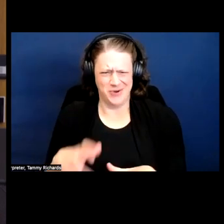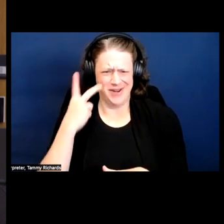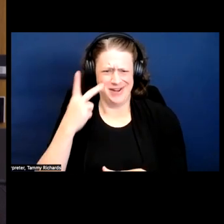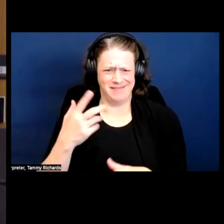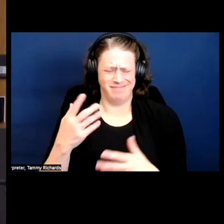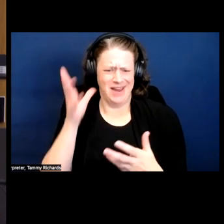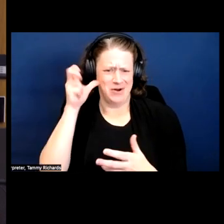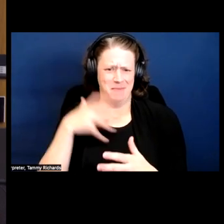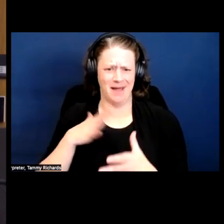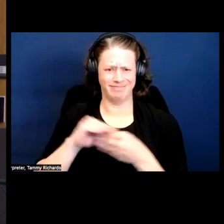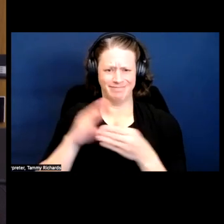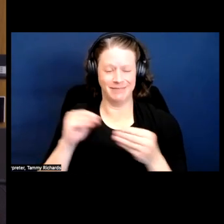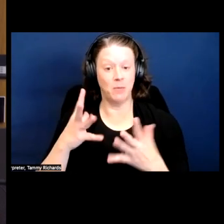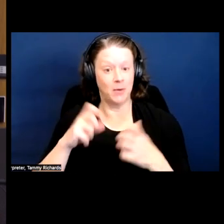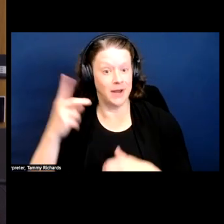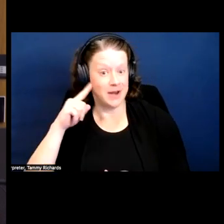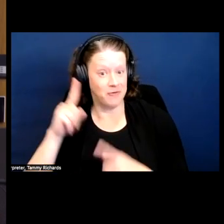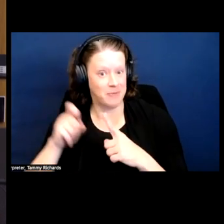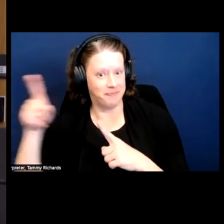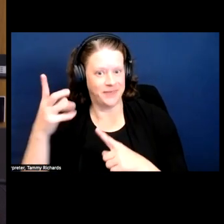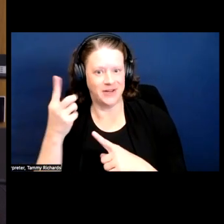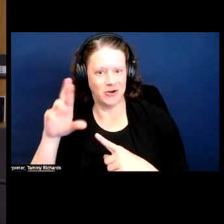We want to hear from Dr. Schalk who can explain to us some of the really kind of difficult